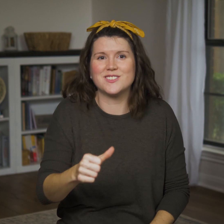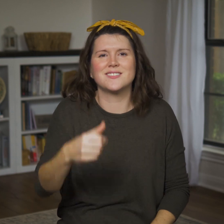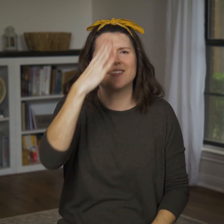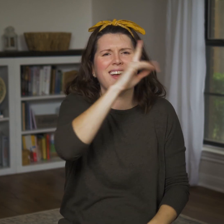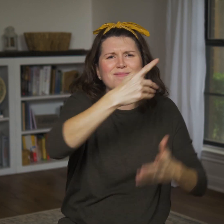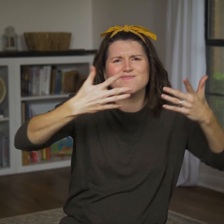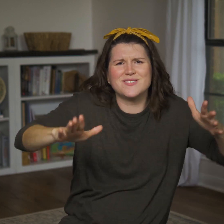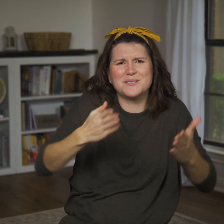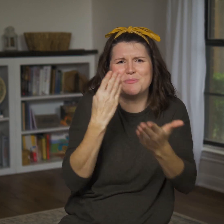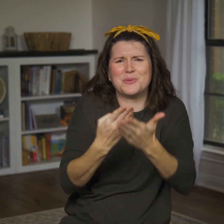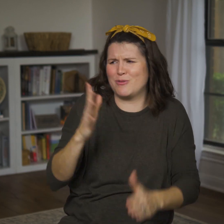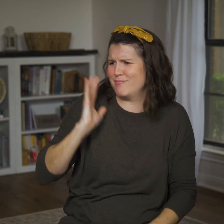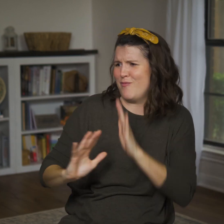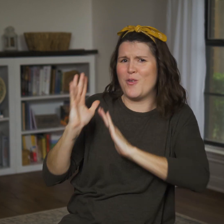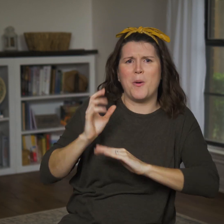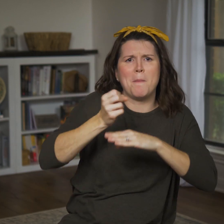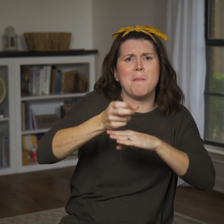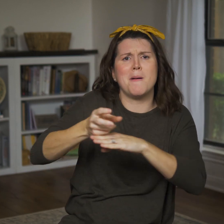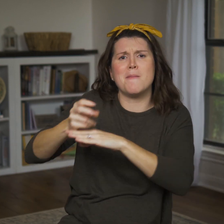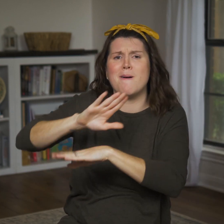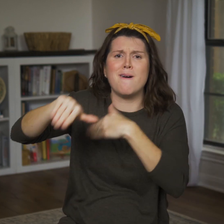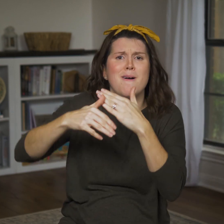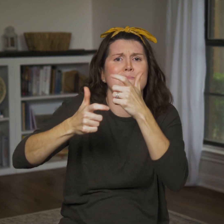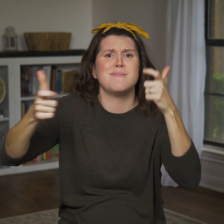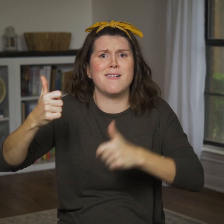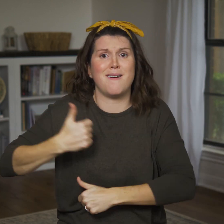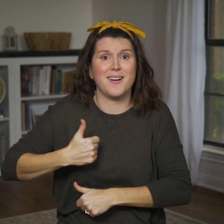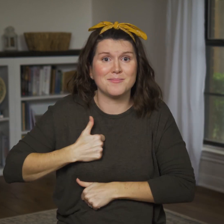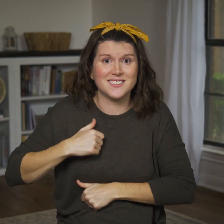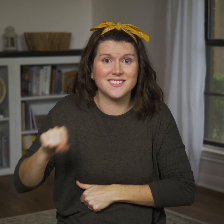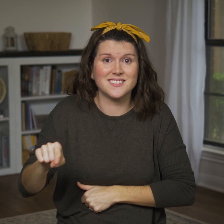God has already proven He can defeat bigger armies!